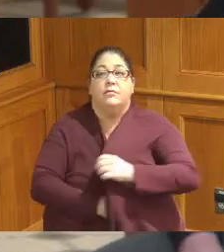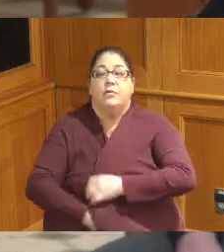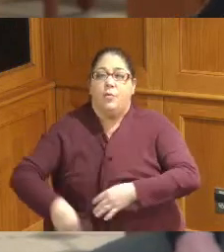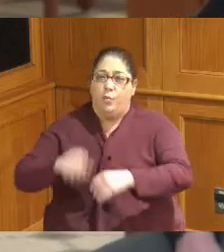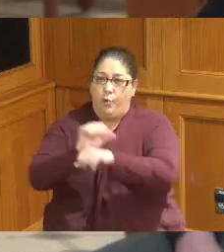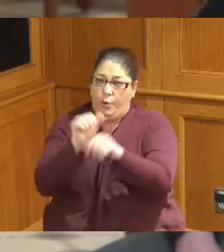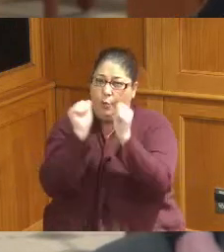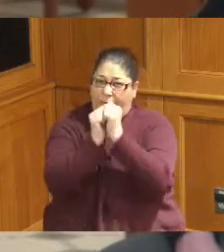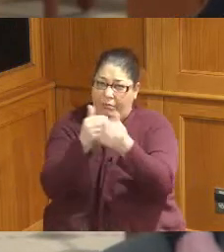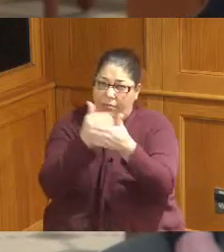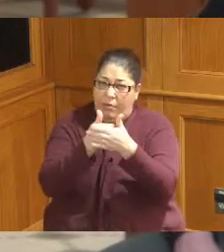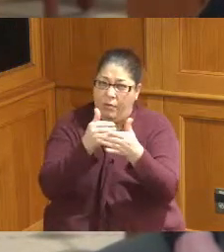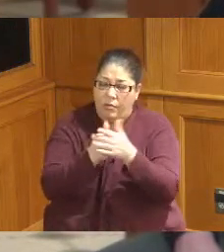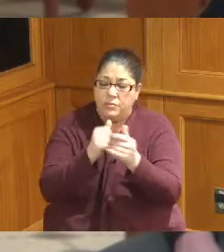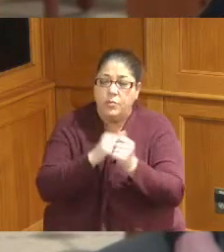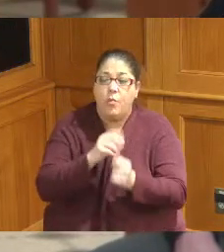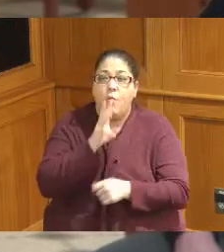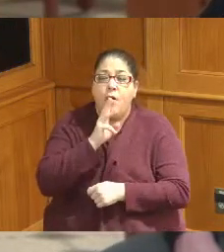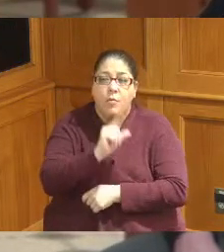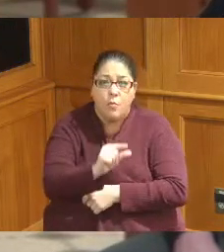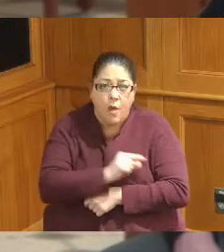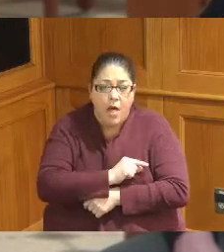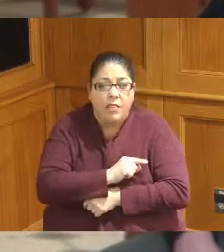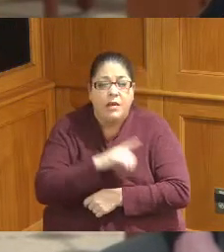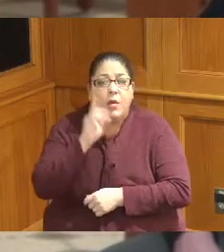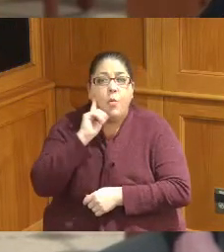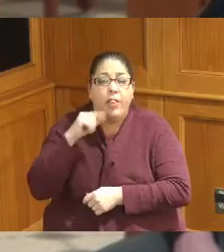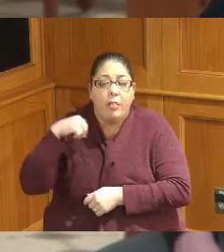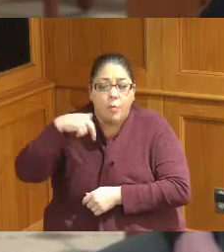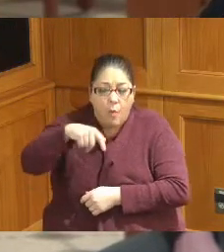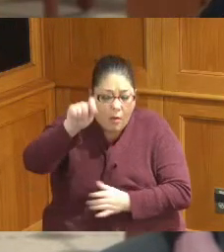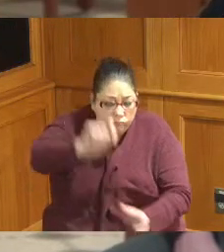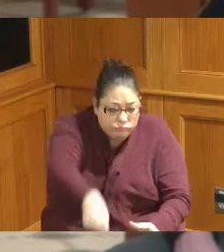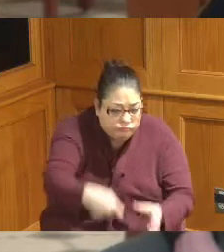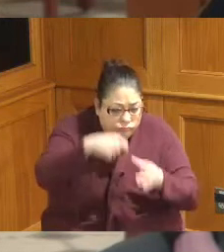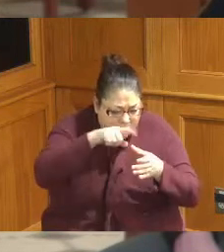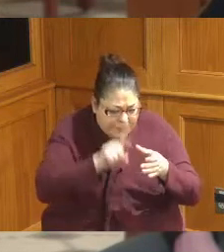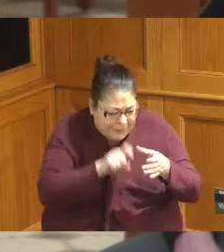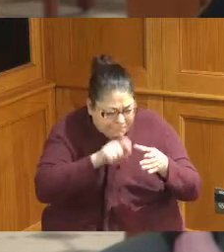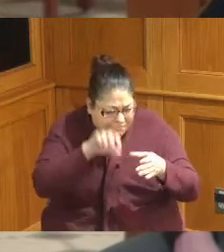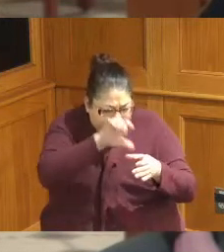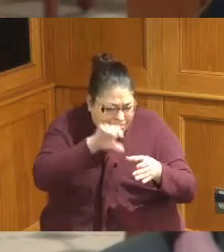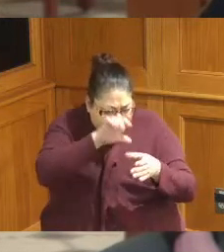sampling and about and measuring in the Mill Creek and so they've been out doing sampling